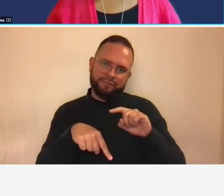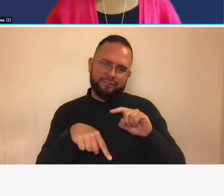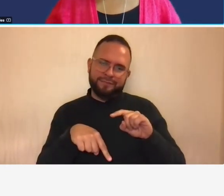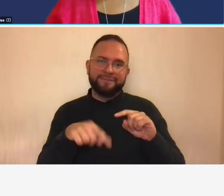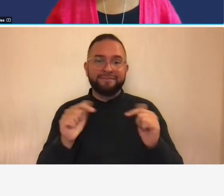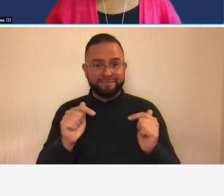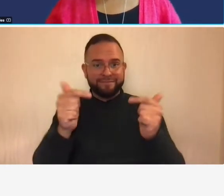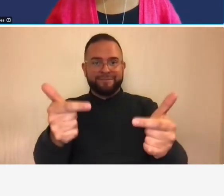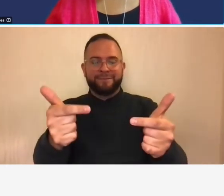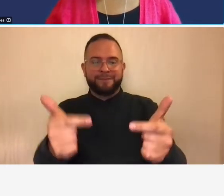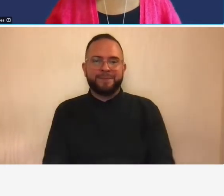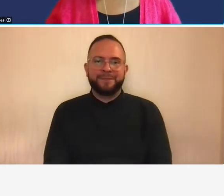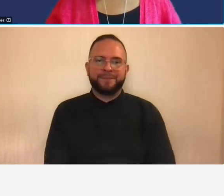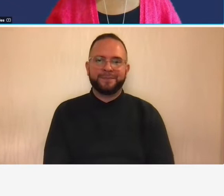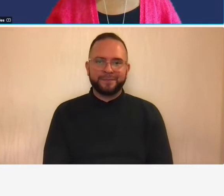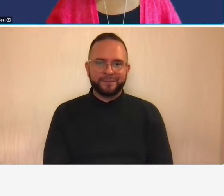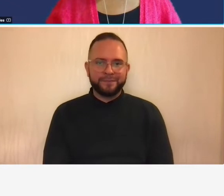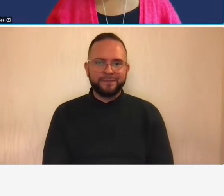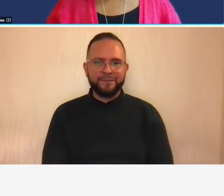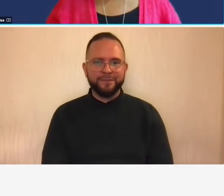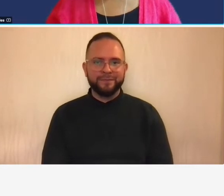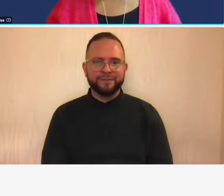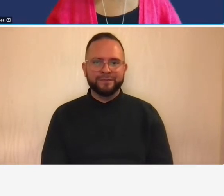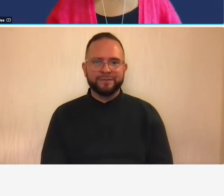question but i had to throw that in there because uh this was something that catherine was like make